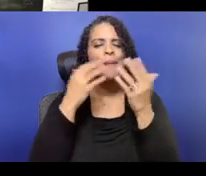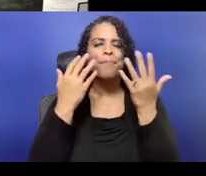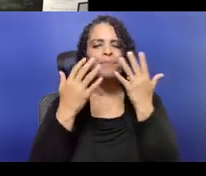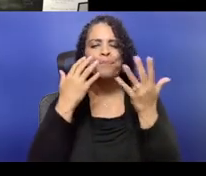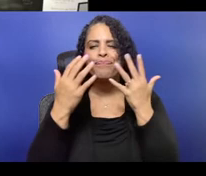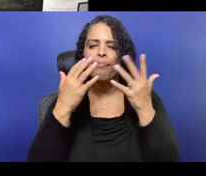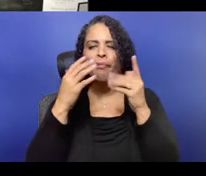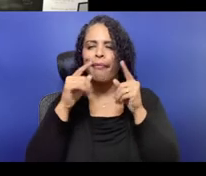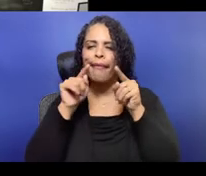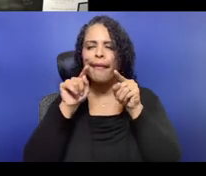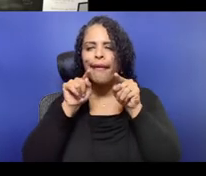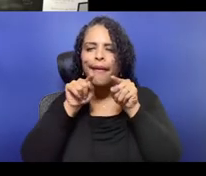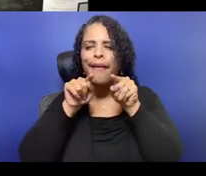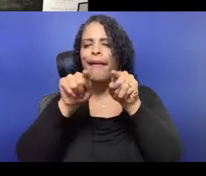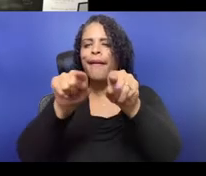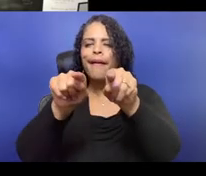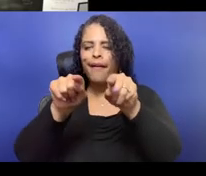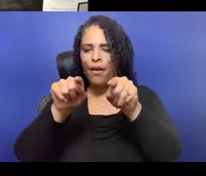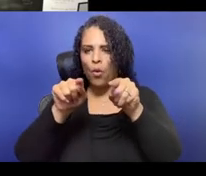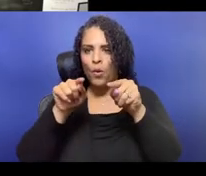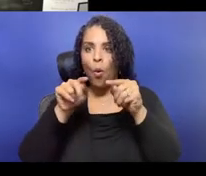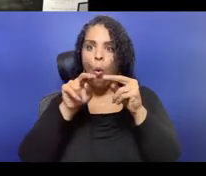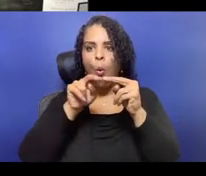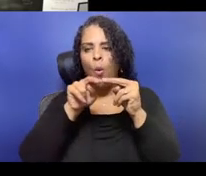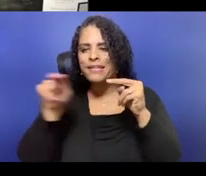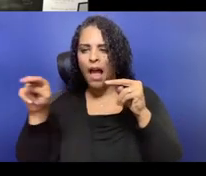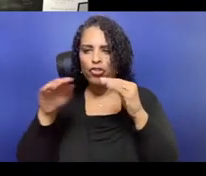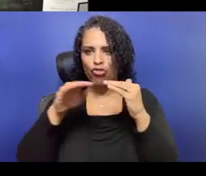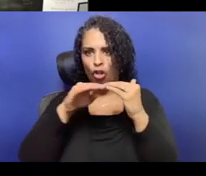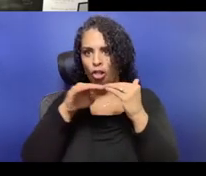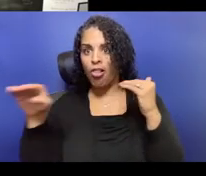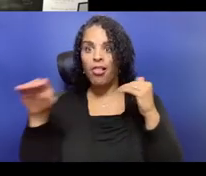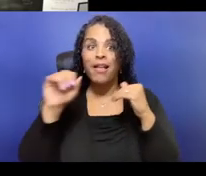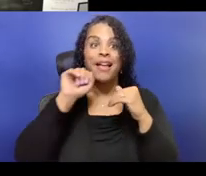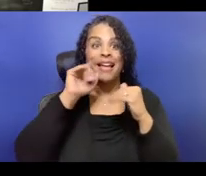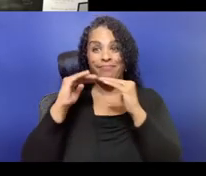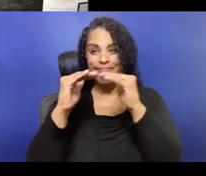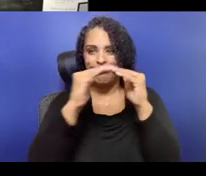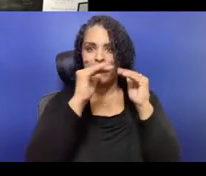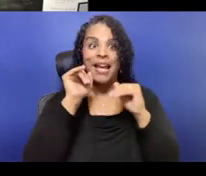you have to ask yourself, what are you embarrassed about? And if your budget doesn't reflect your values, change it.